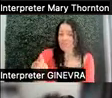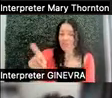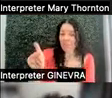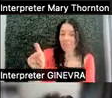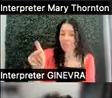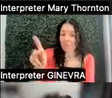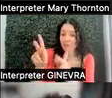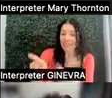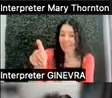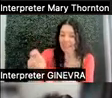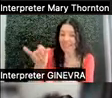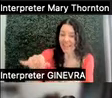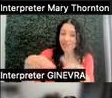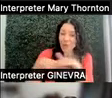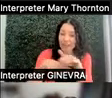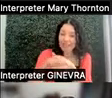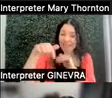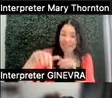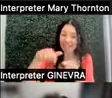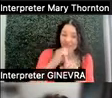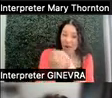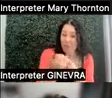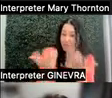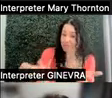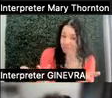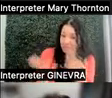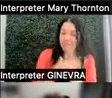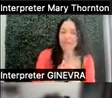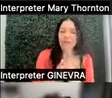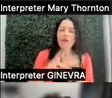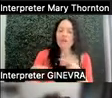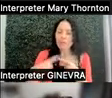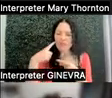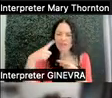to access this environment? And so again, when we think about what is under the surface